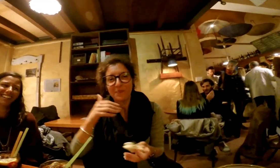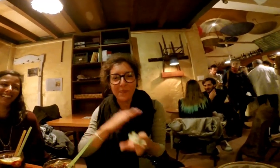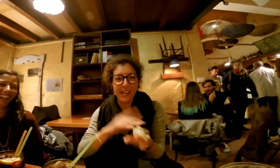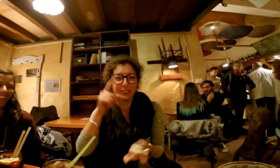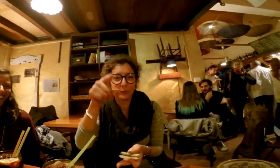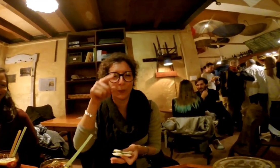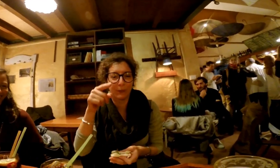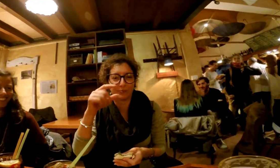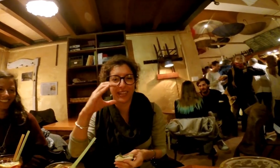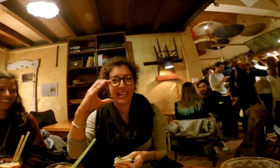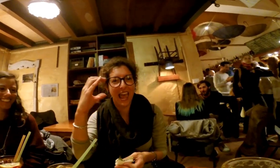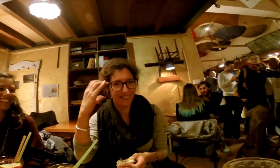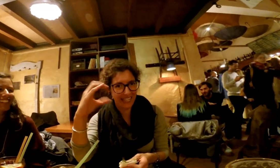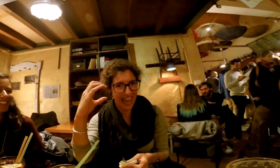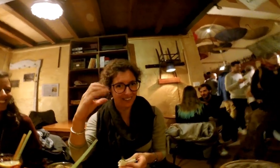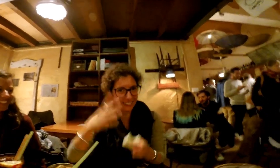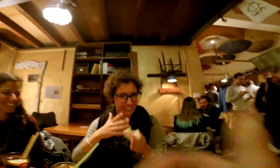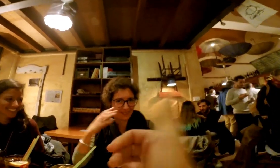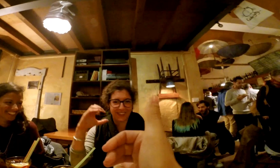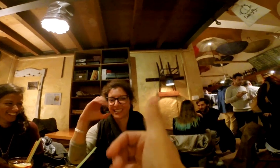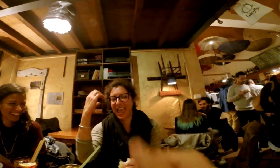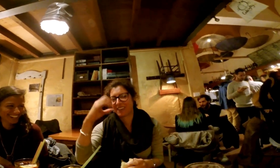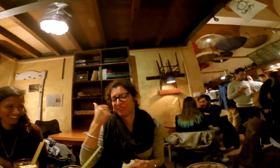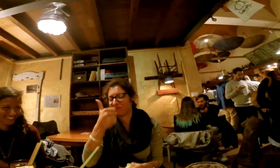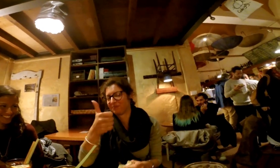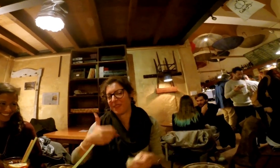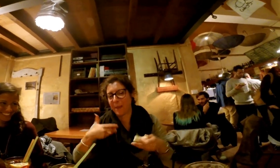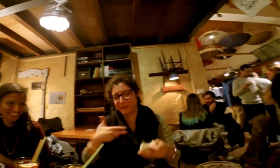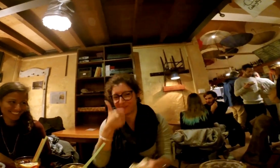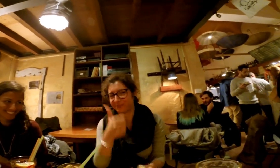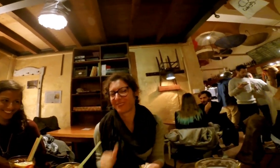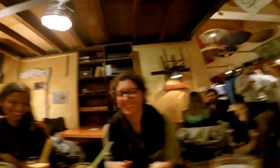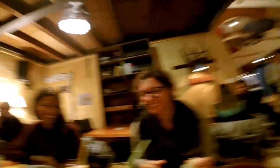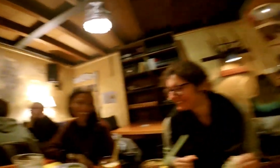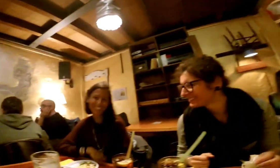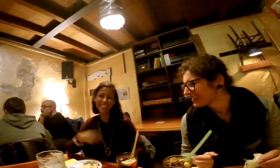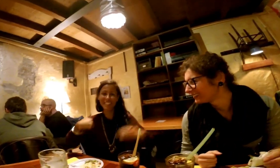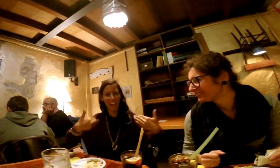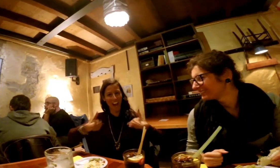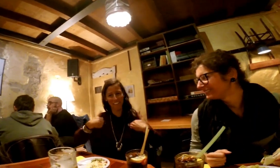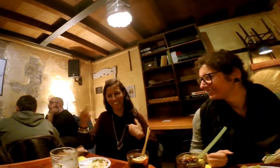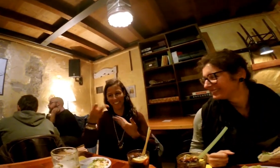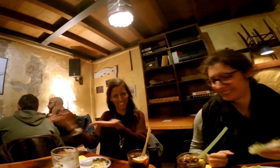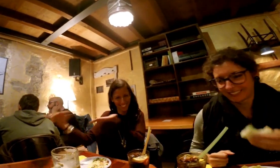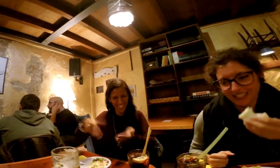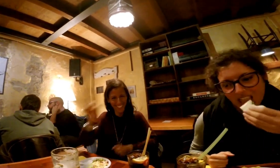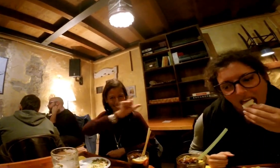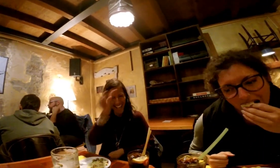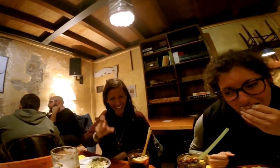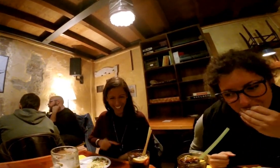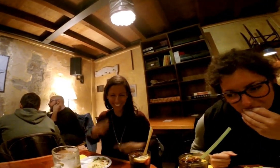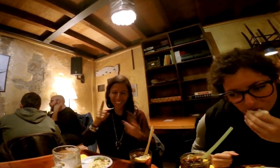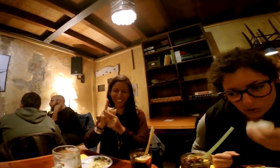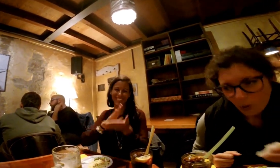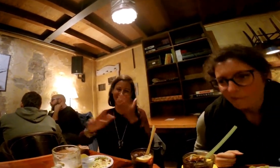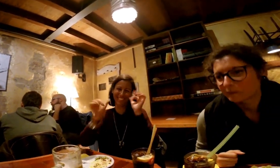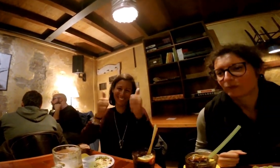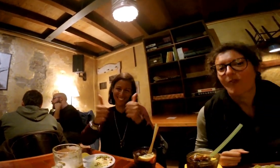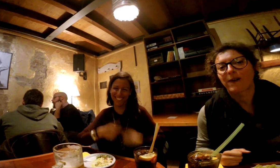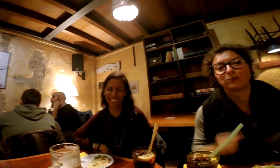Yes, nice to meet you Calvin. Happy to have you both here in Italy.